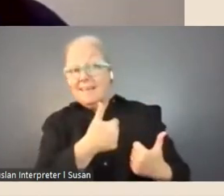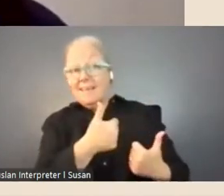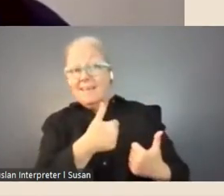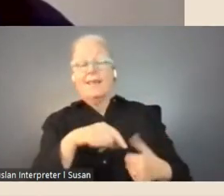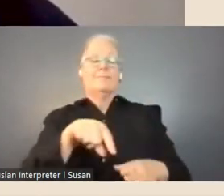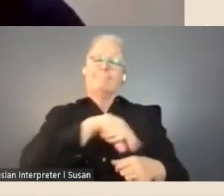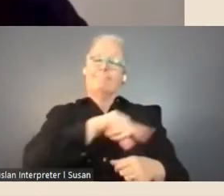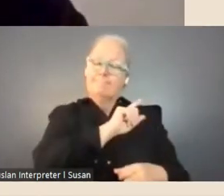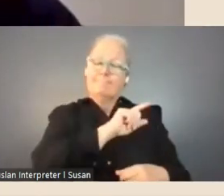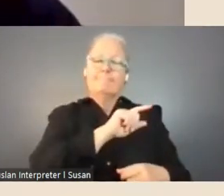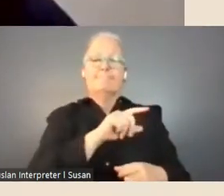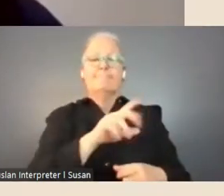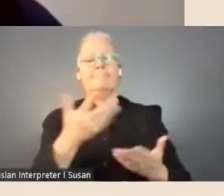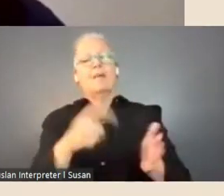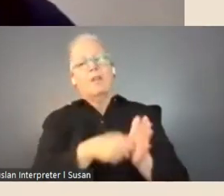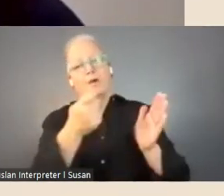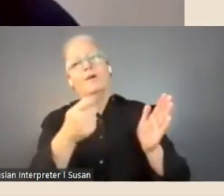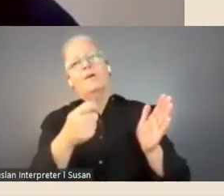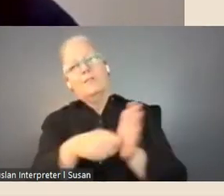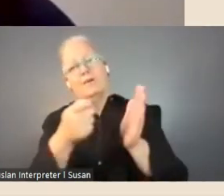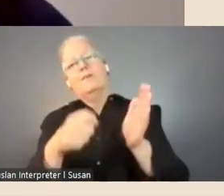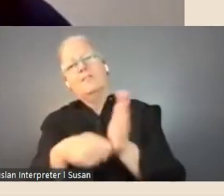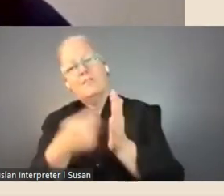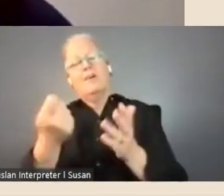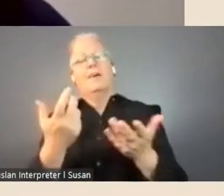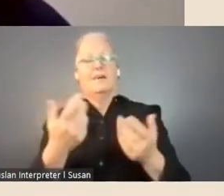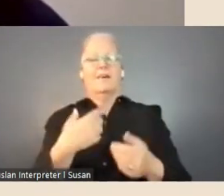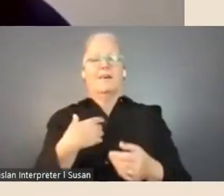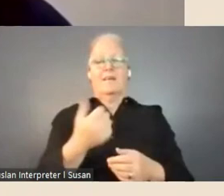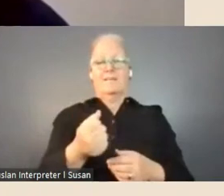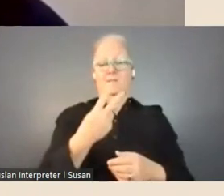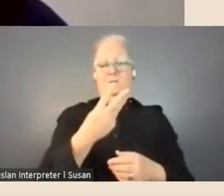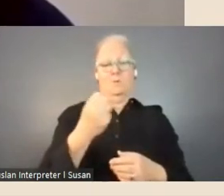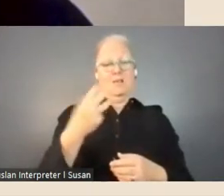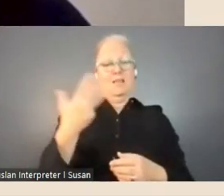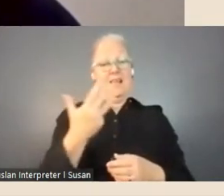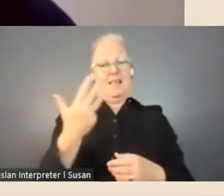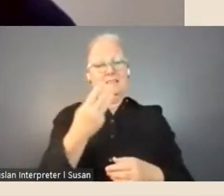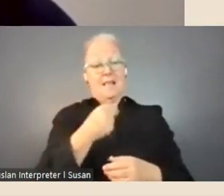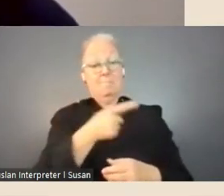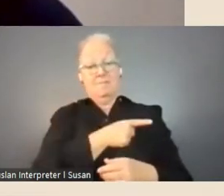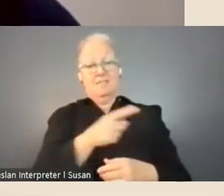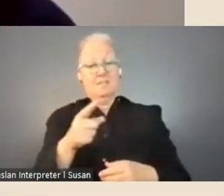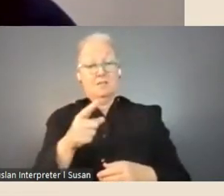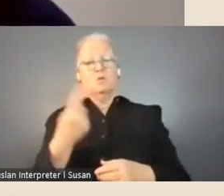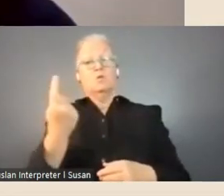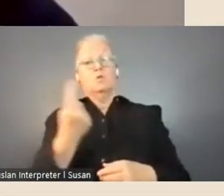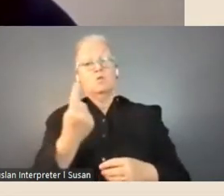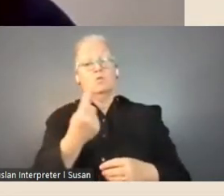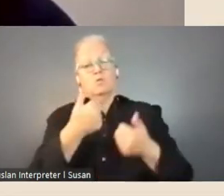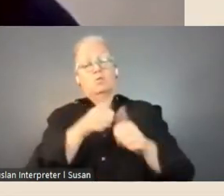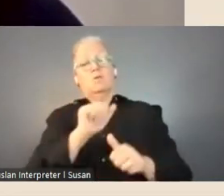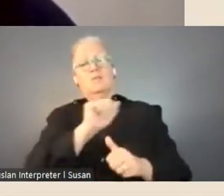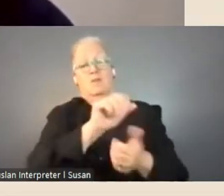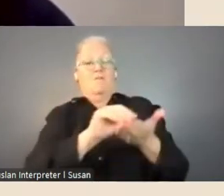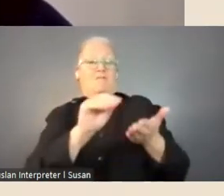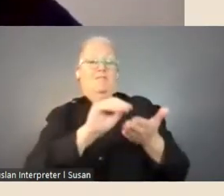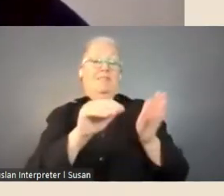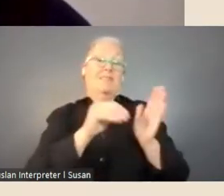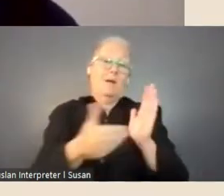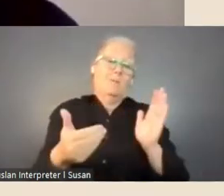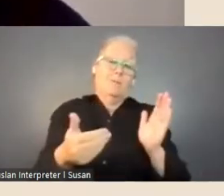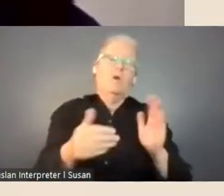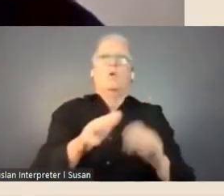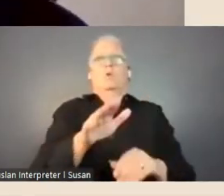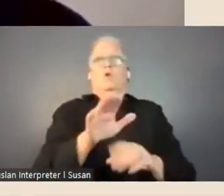we still have some 2019 fellows utilising their offices at the moment, well, not right now but when